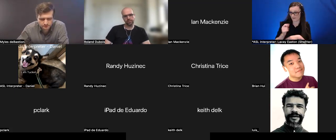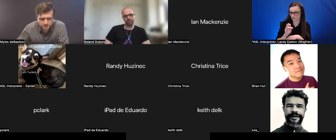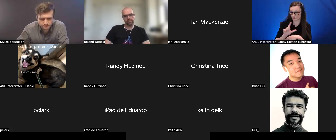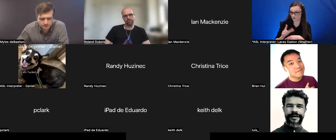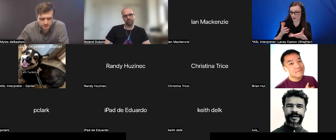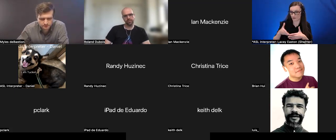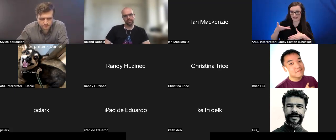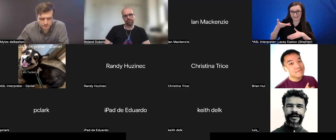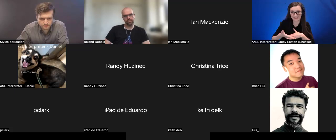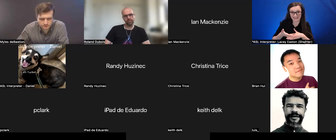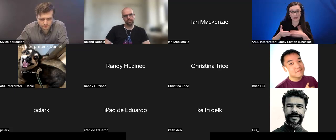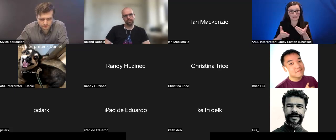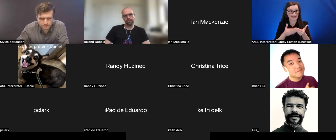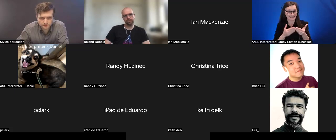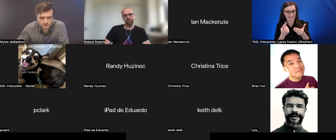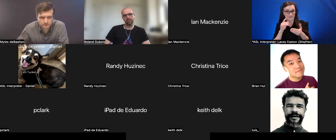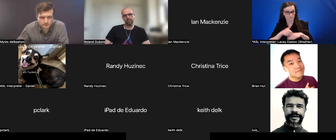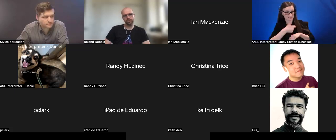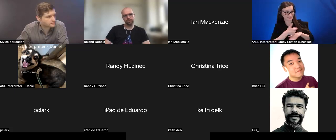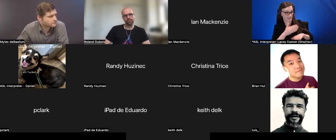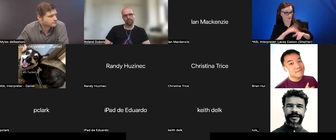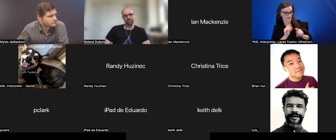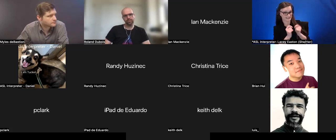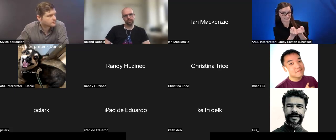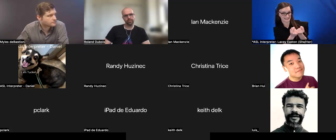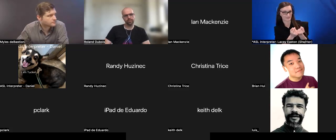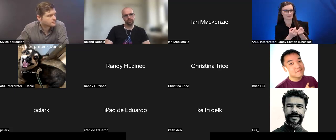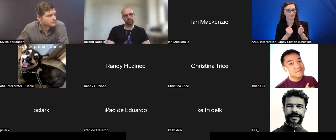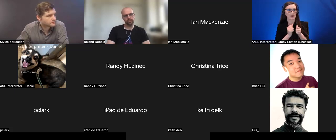that is a great place where we can all expand together. I would love to bring